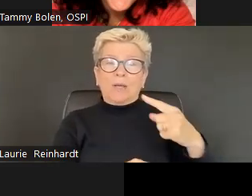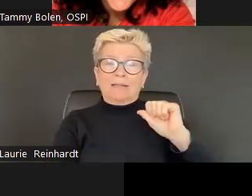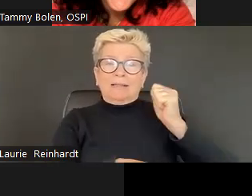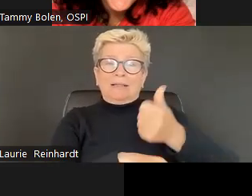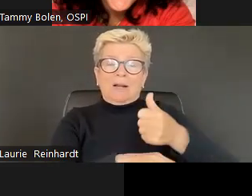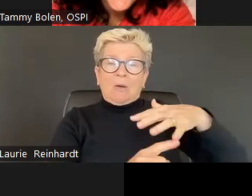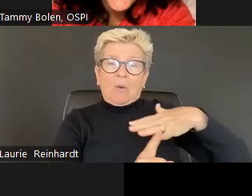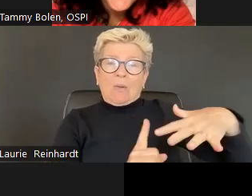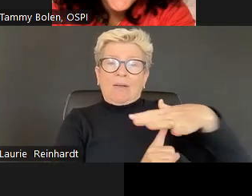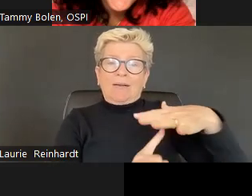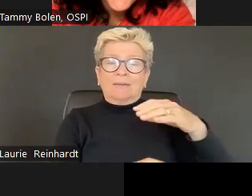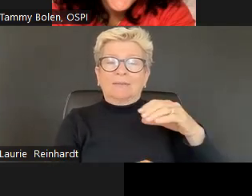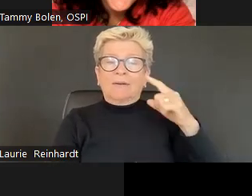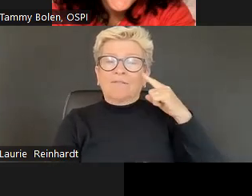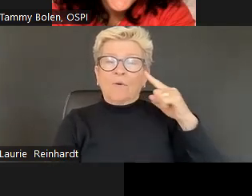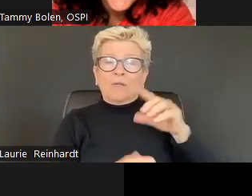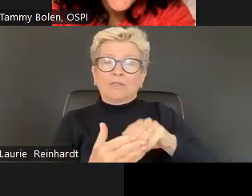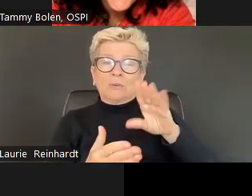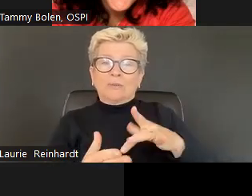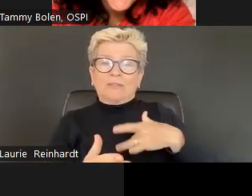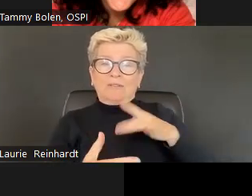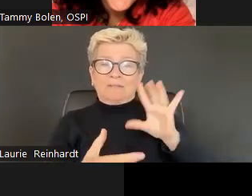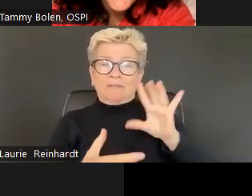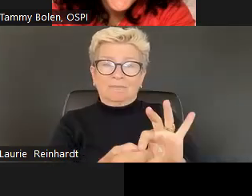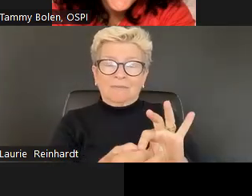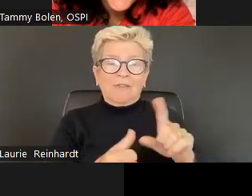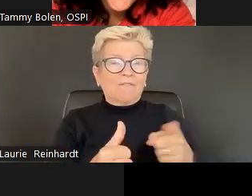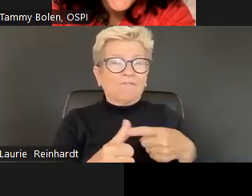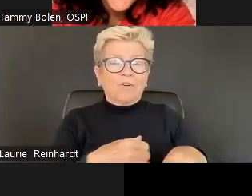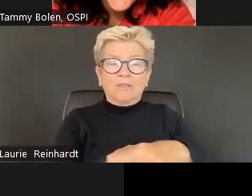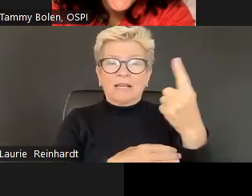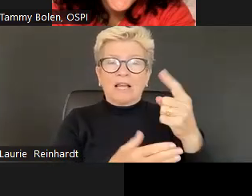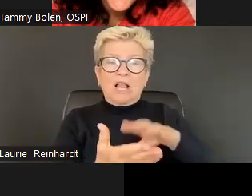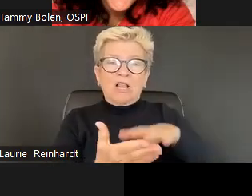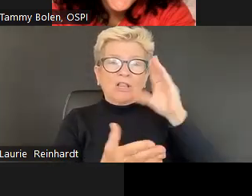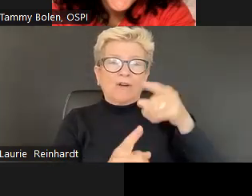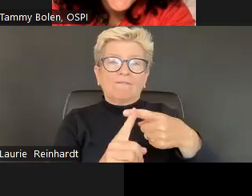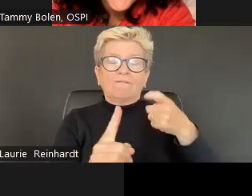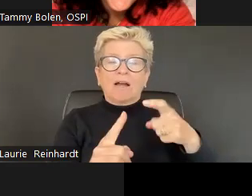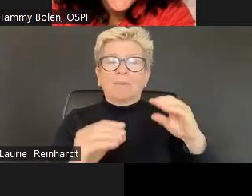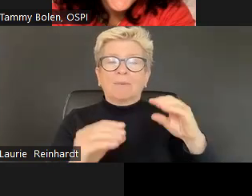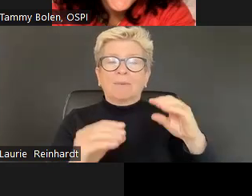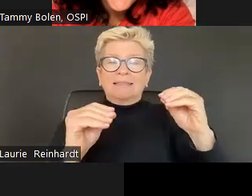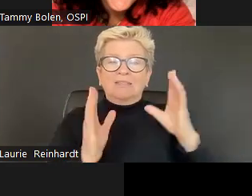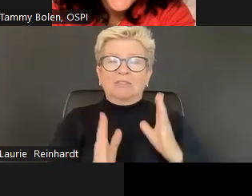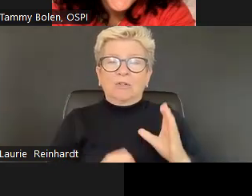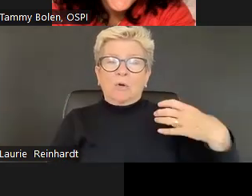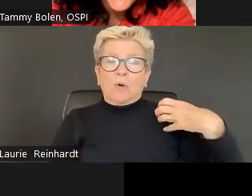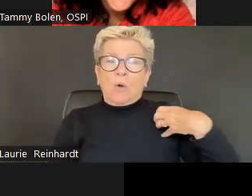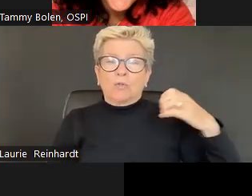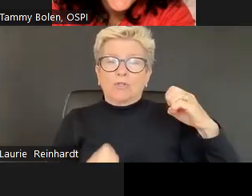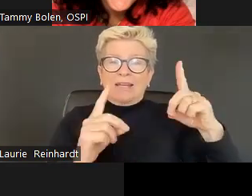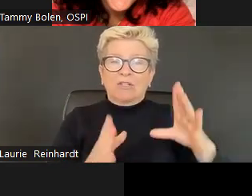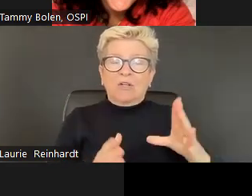We hope that throughout this webinar you take away your practice of building a classroom of practices, holding space for practices in building